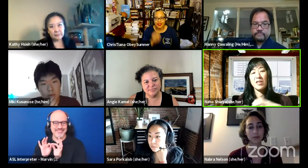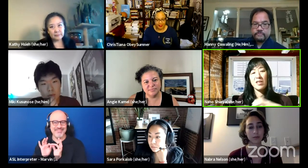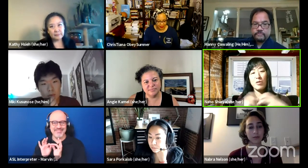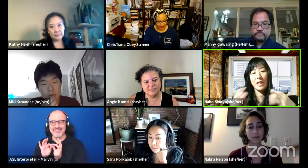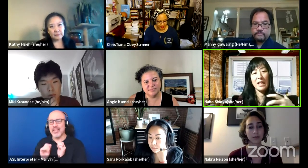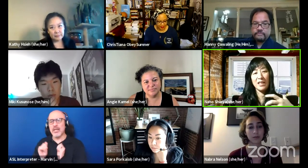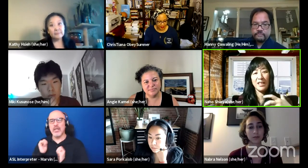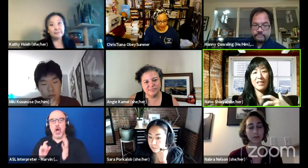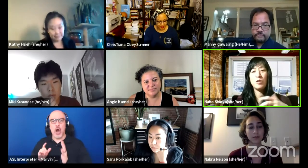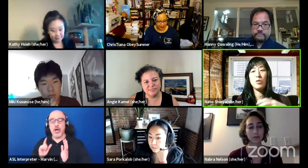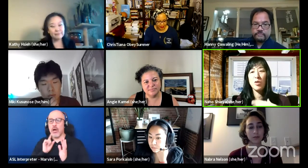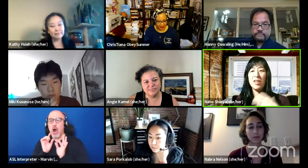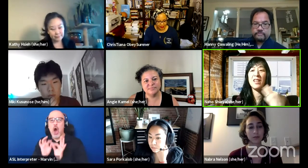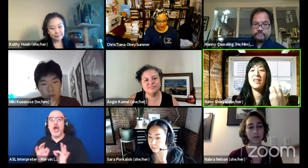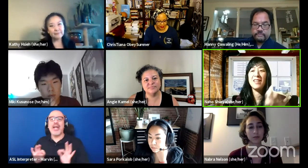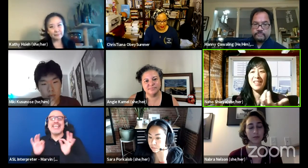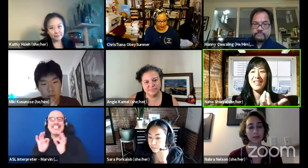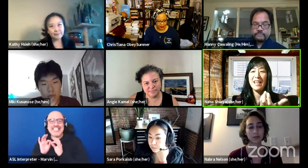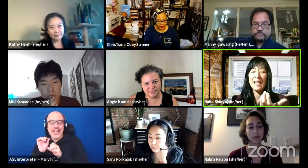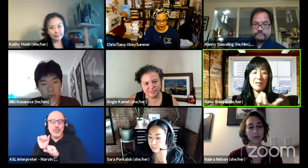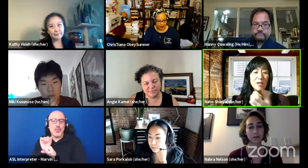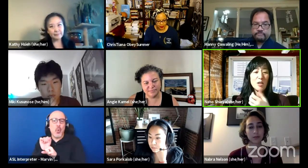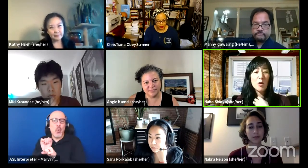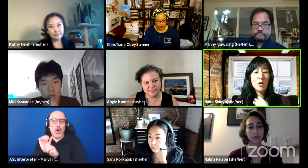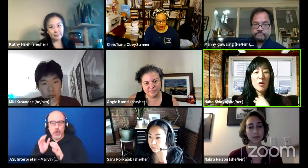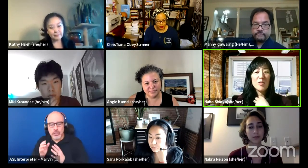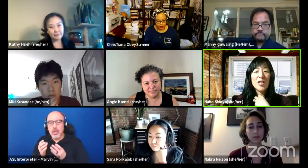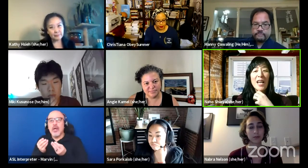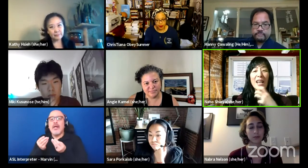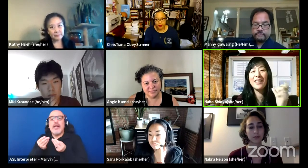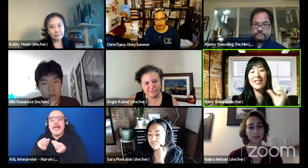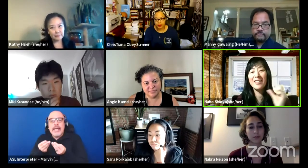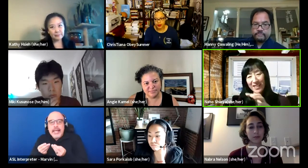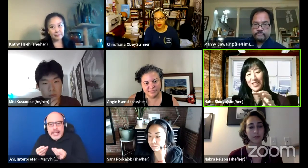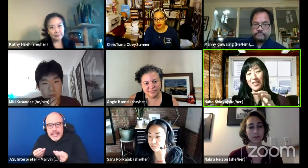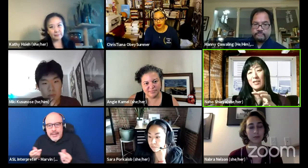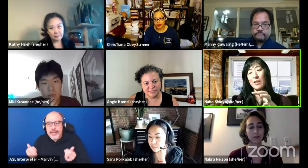for healing toward and changing the system that's going on.